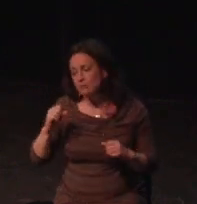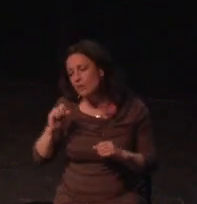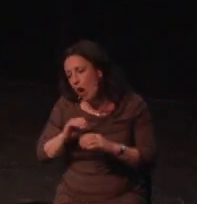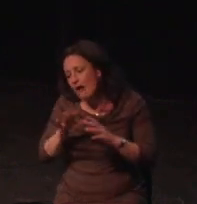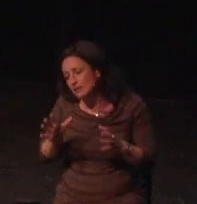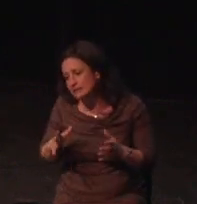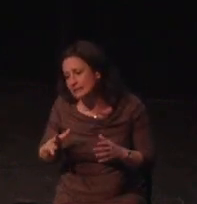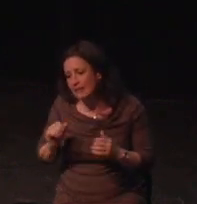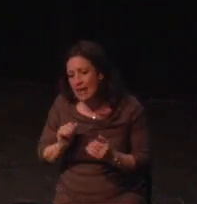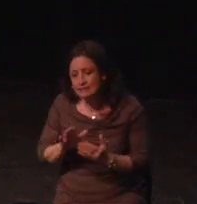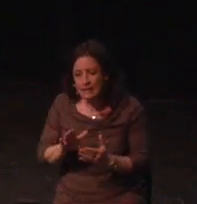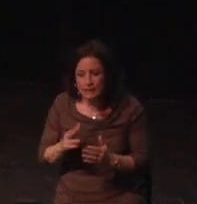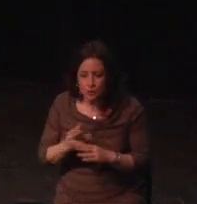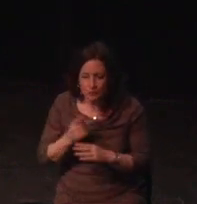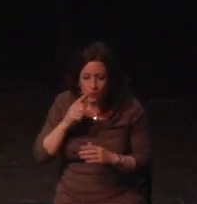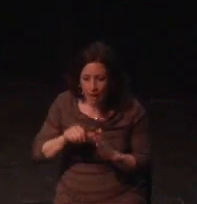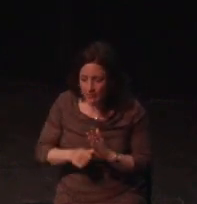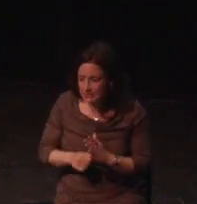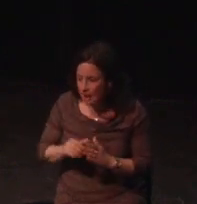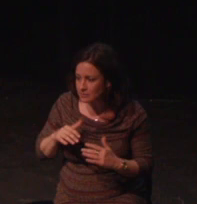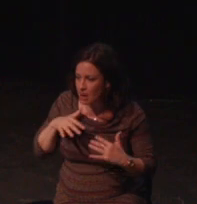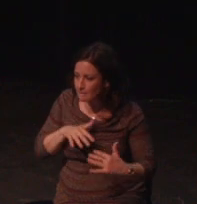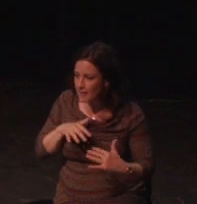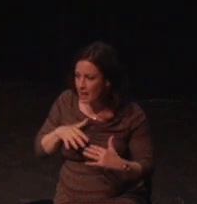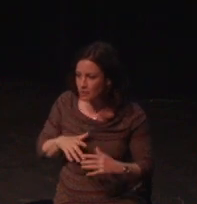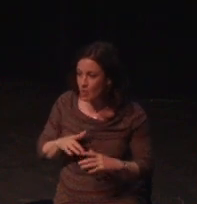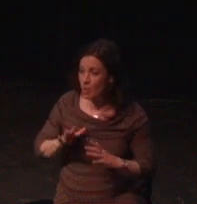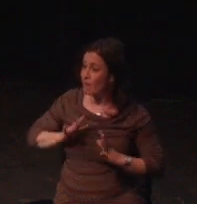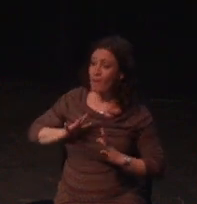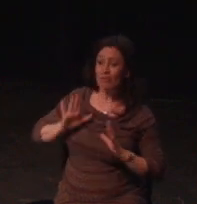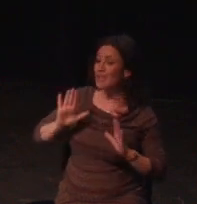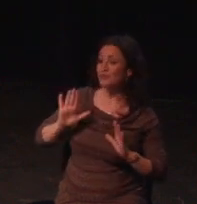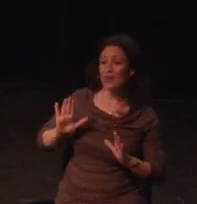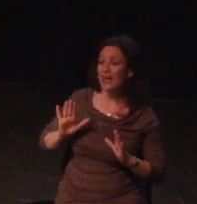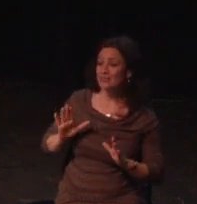It was so weird in fact that GoldenEye was developed in such a way